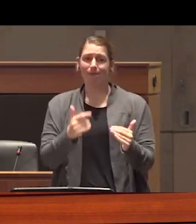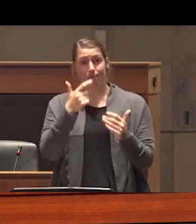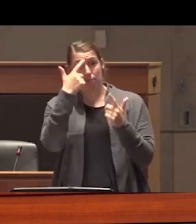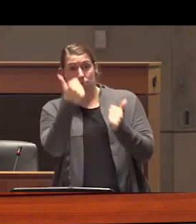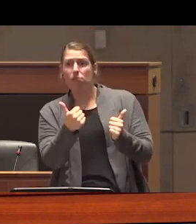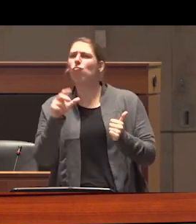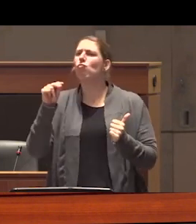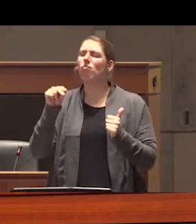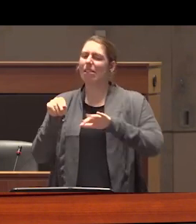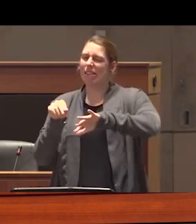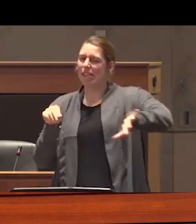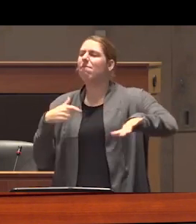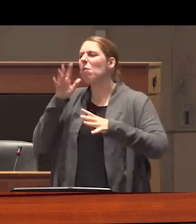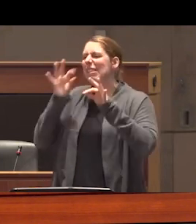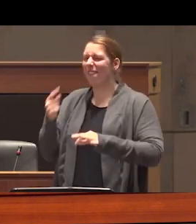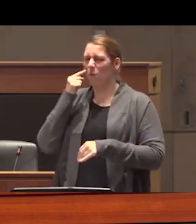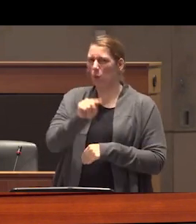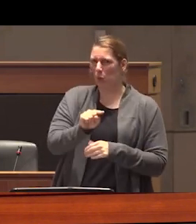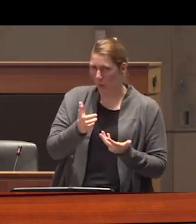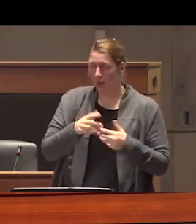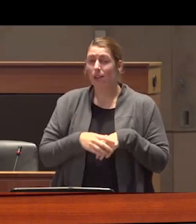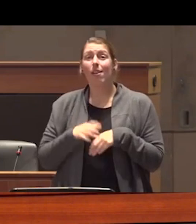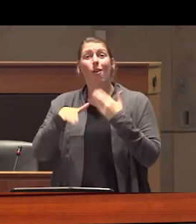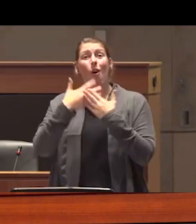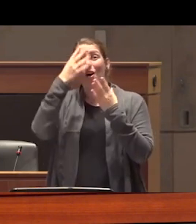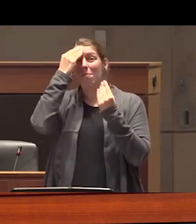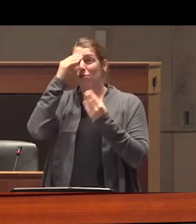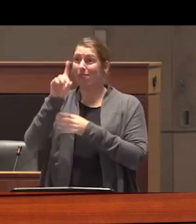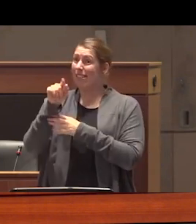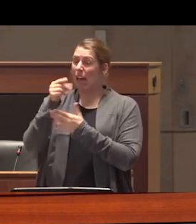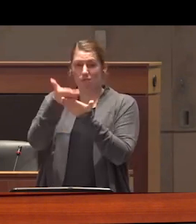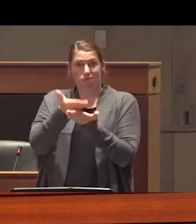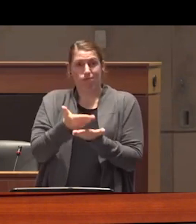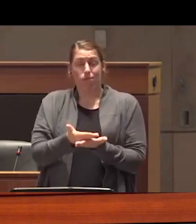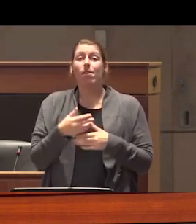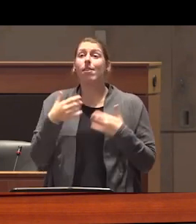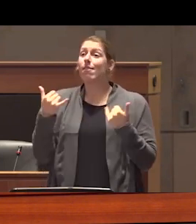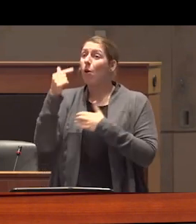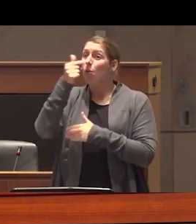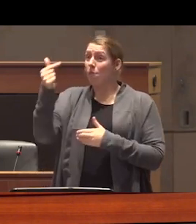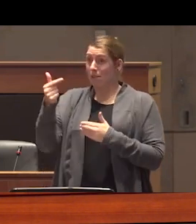right to informed consent the data Bears this out our current government has encouraged us to treat